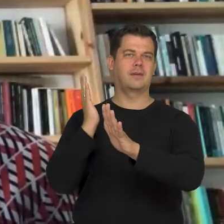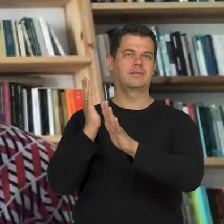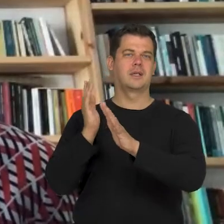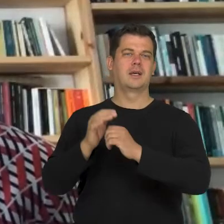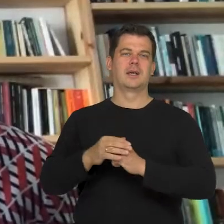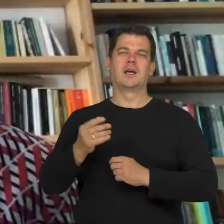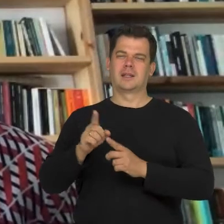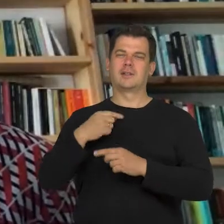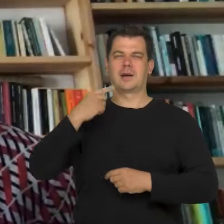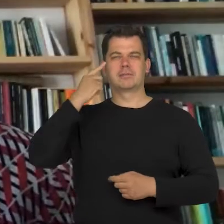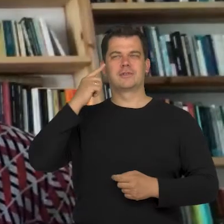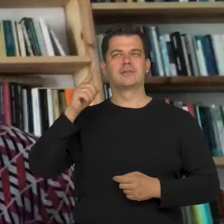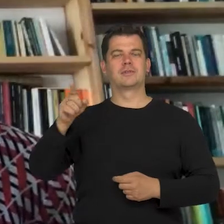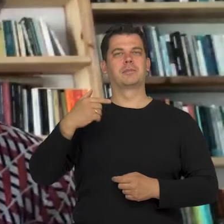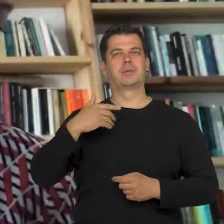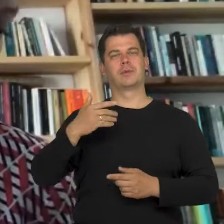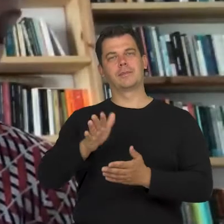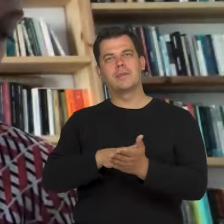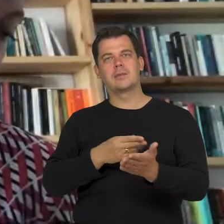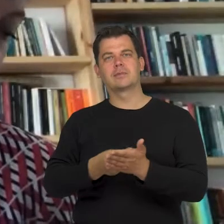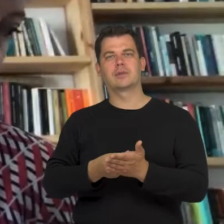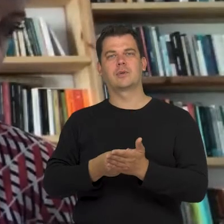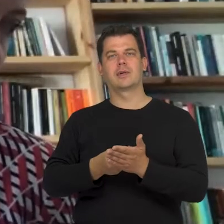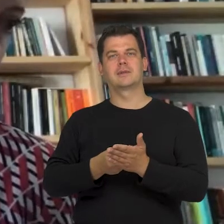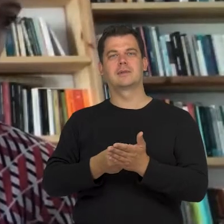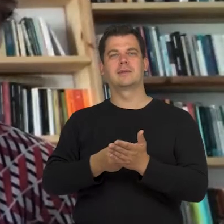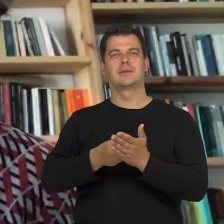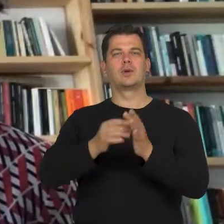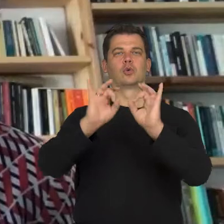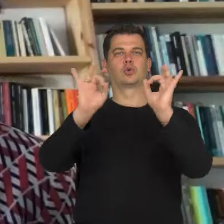I think that in e.g. medieval art